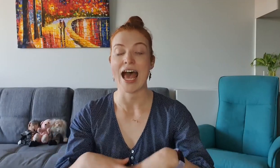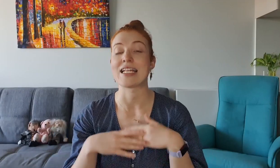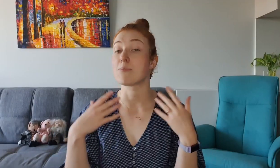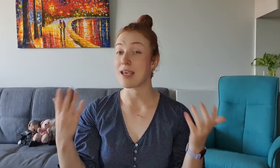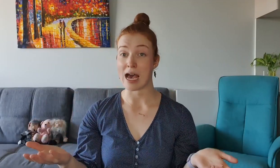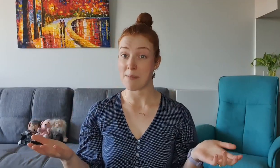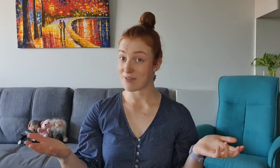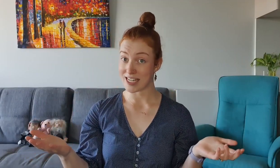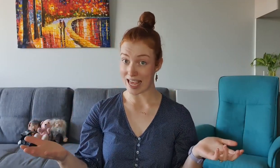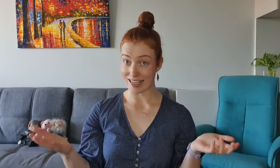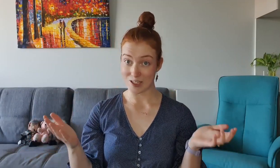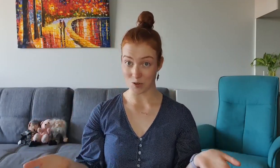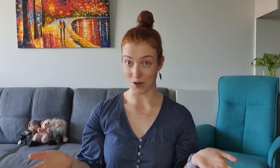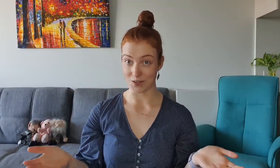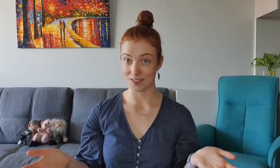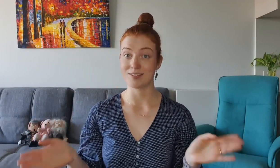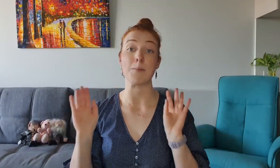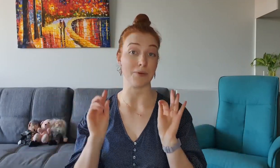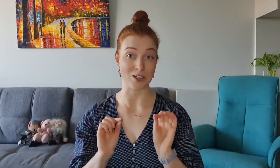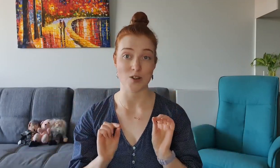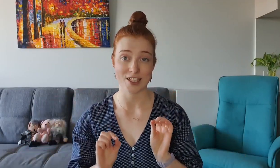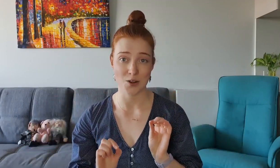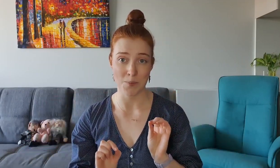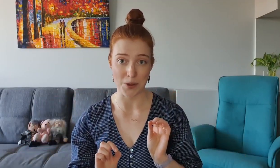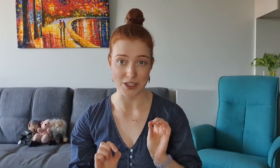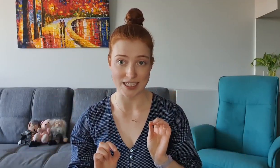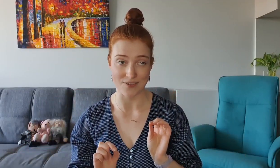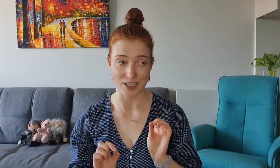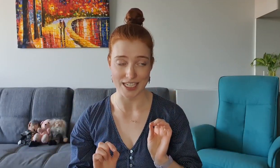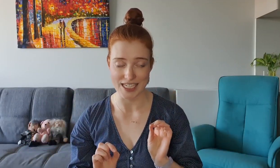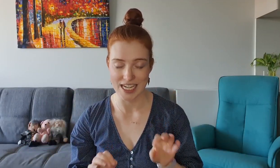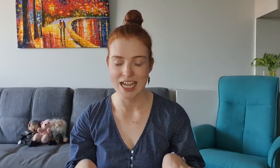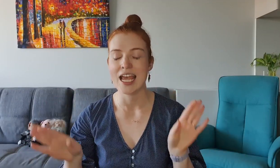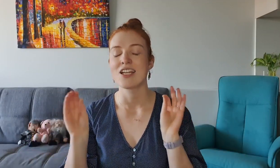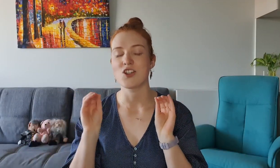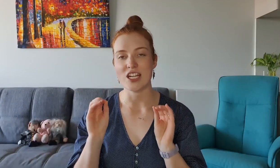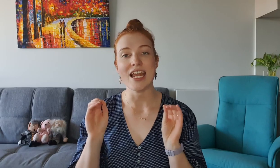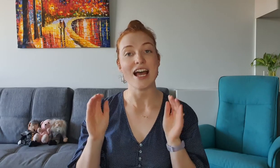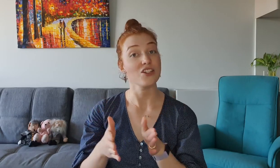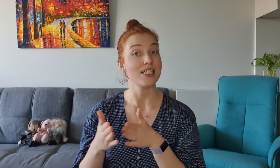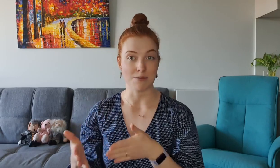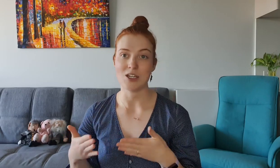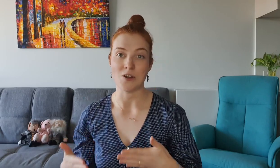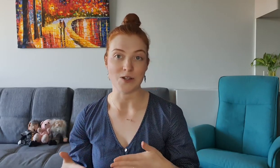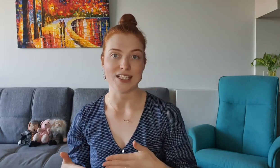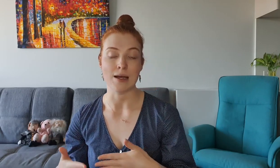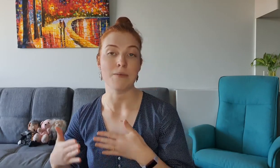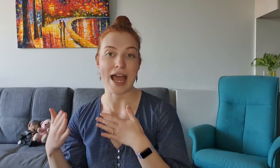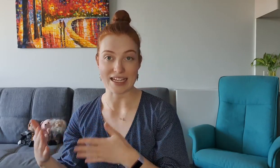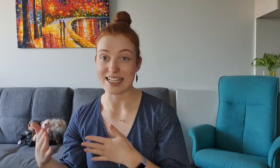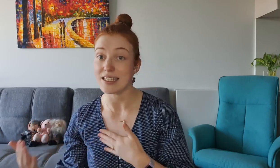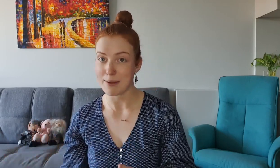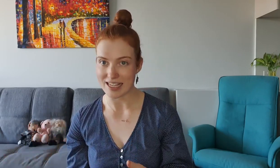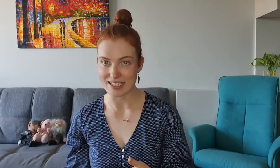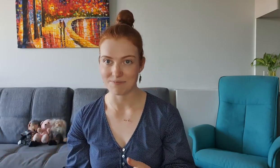and PR Maven Kelly Cutrone - pretty sure that's on her birth certificate she actually seems to know some ASL spelling